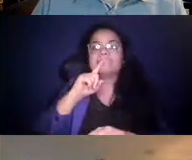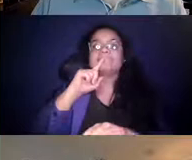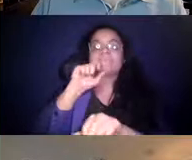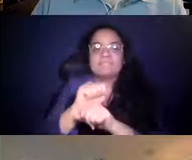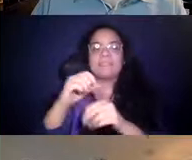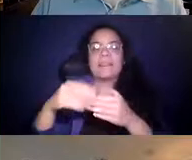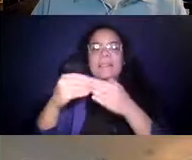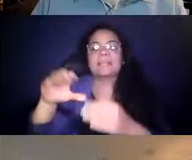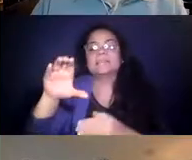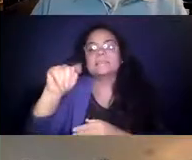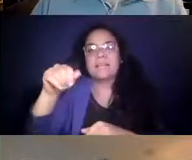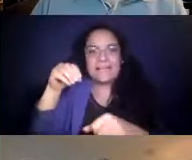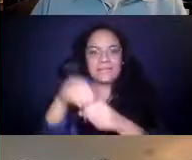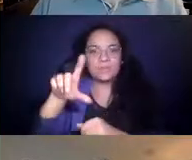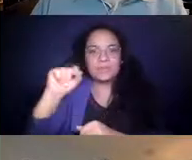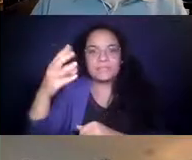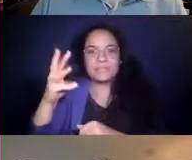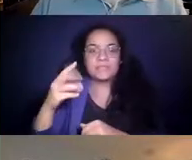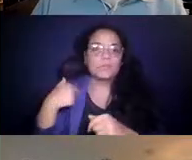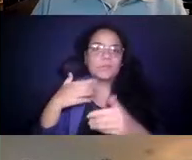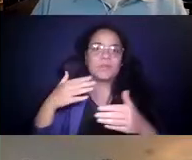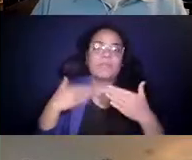14:17:12 We're very pleased you could join us today, Scott.